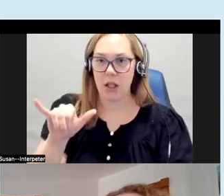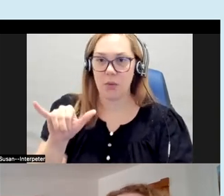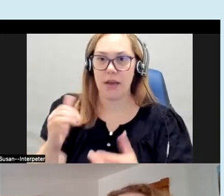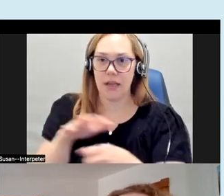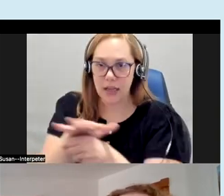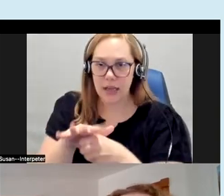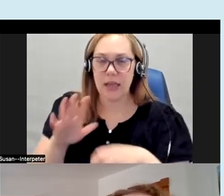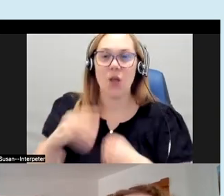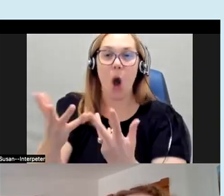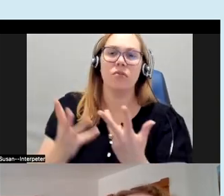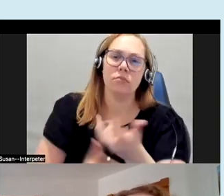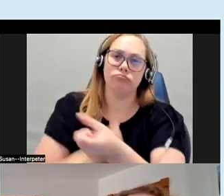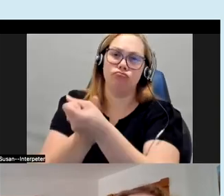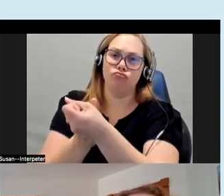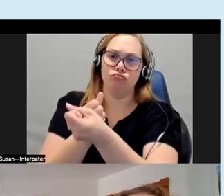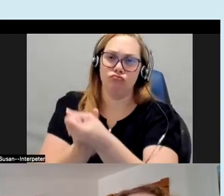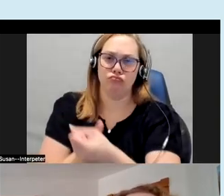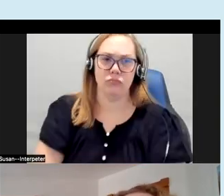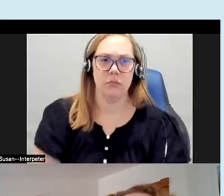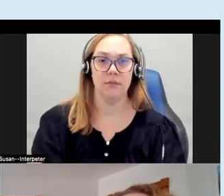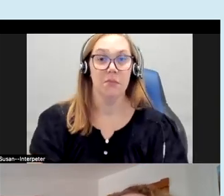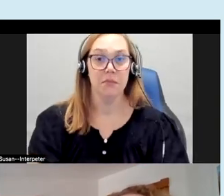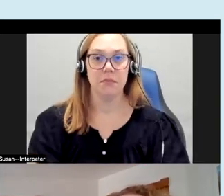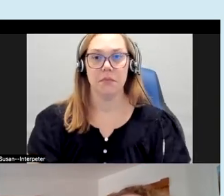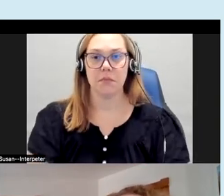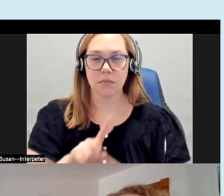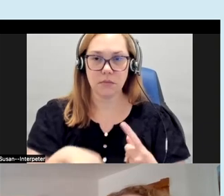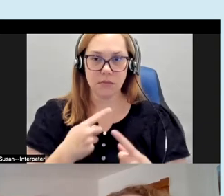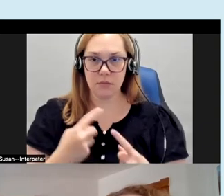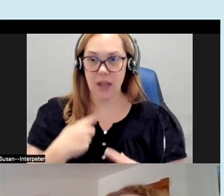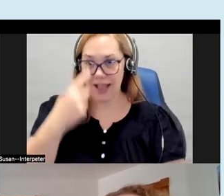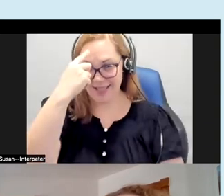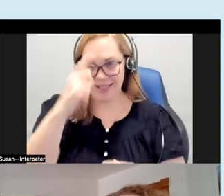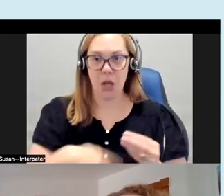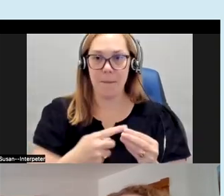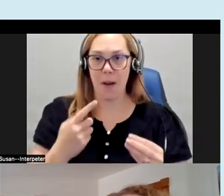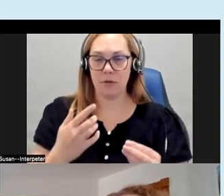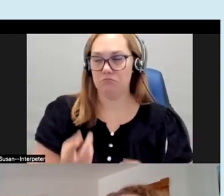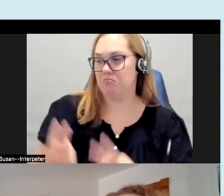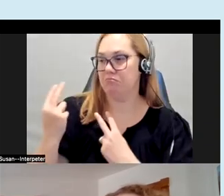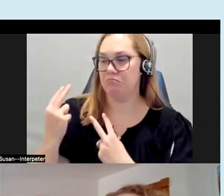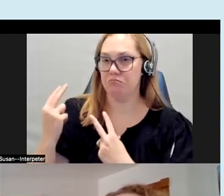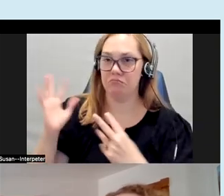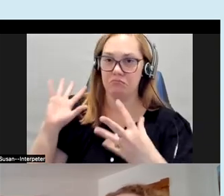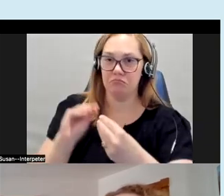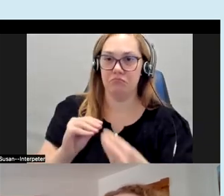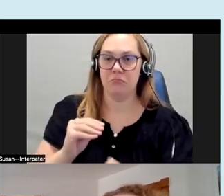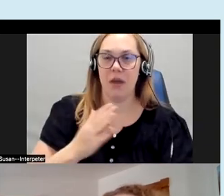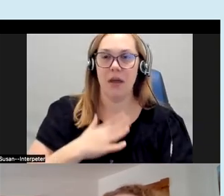of support when I think about my journey for accessibility I know I'm not at the end I'm